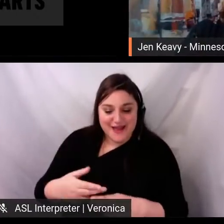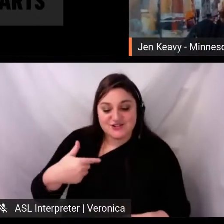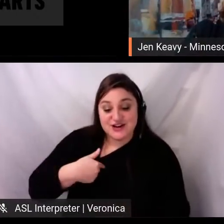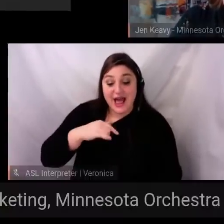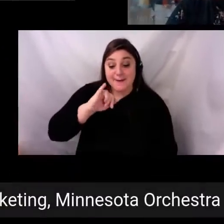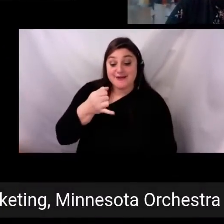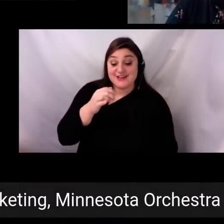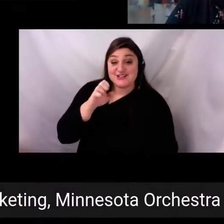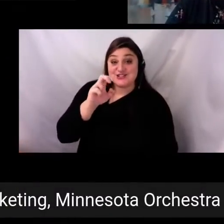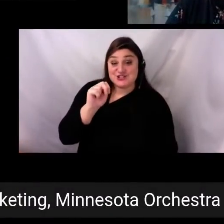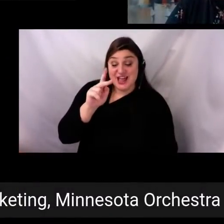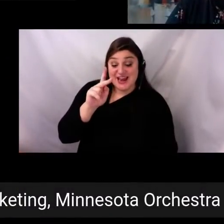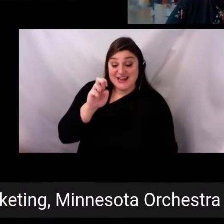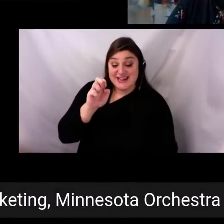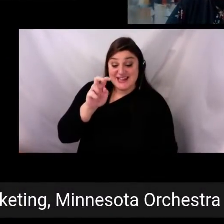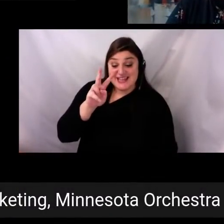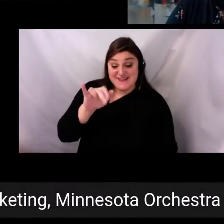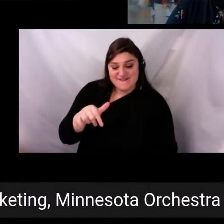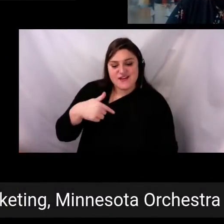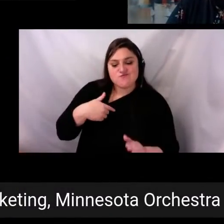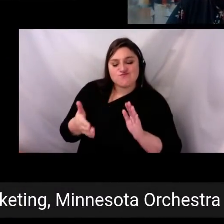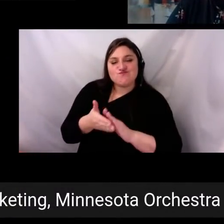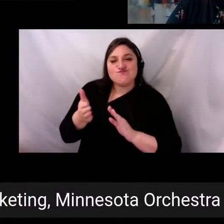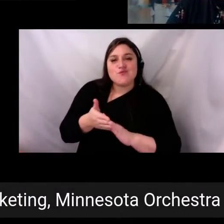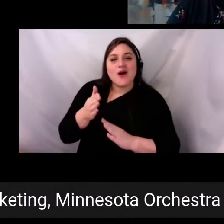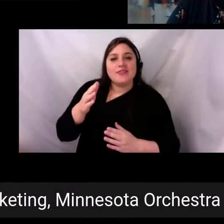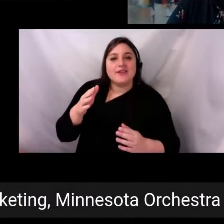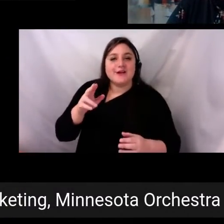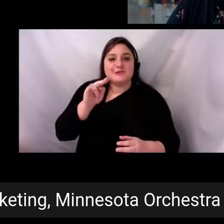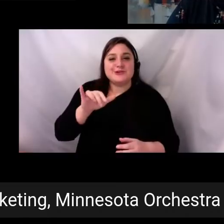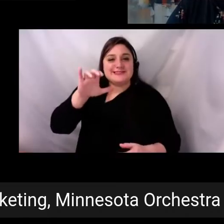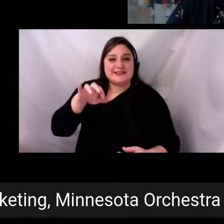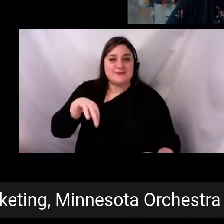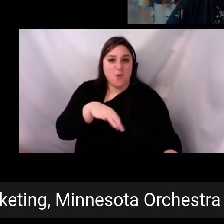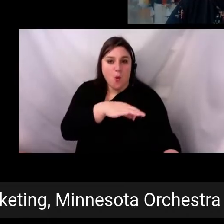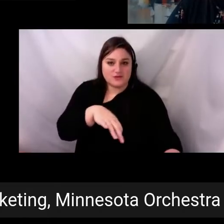at the Minnesota Orchestra. My pronouns are she, her, and hers. I'm a